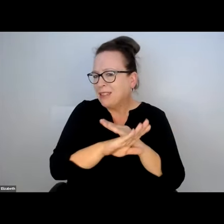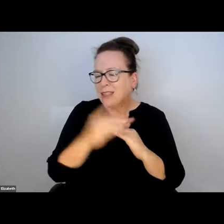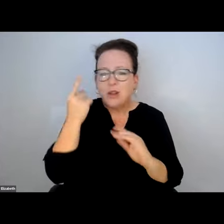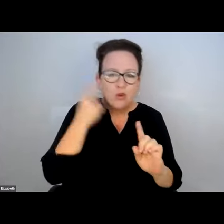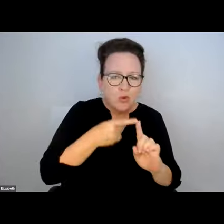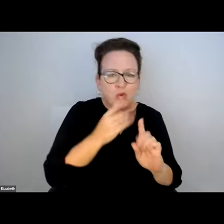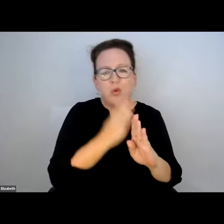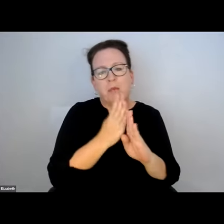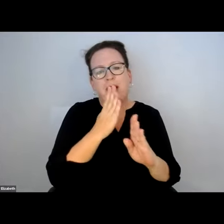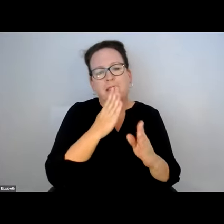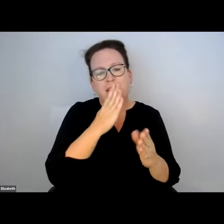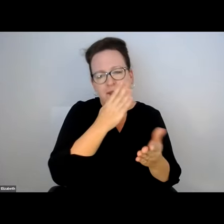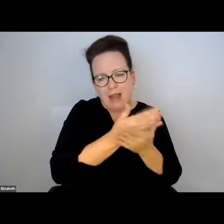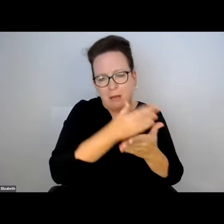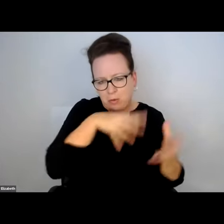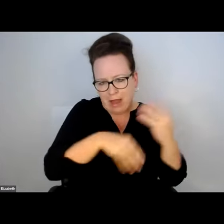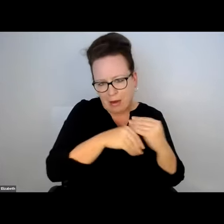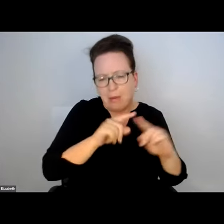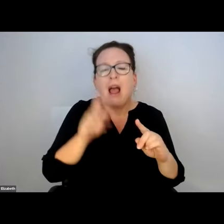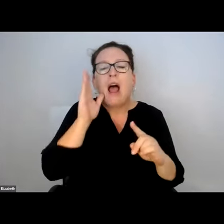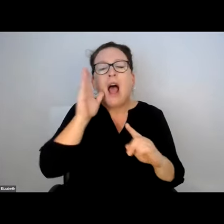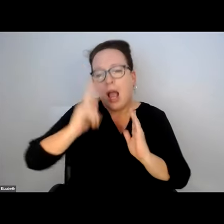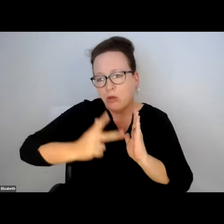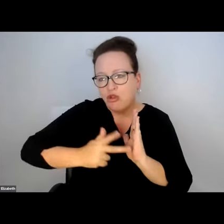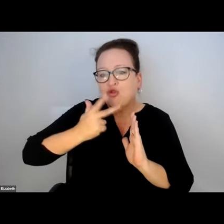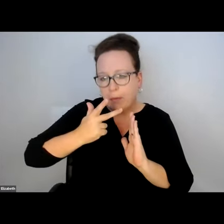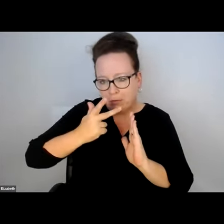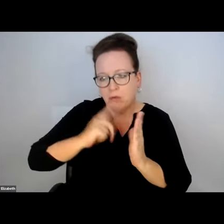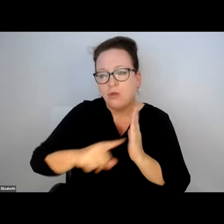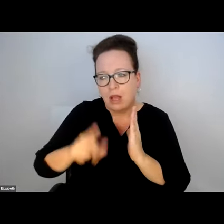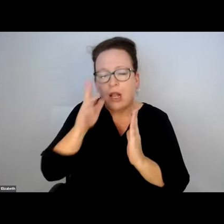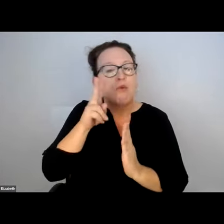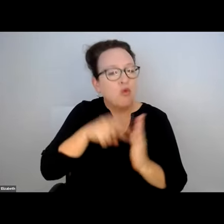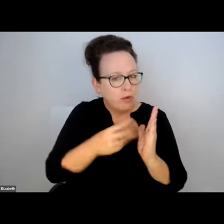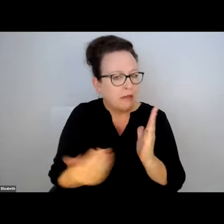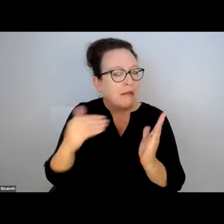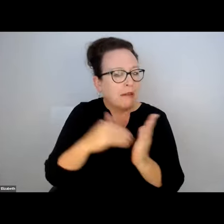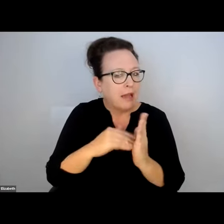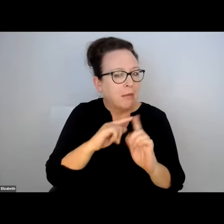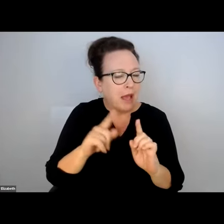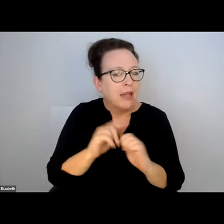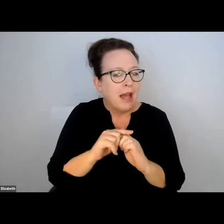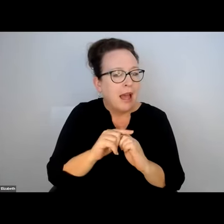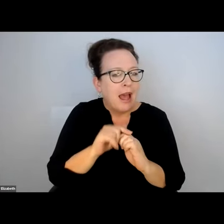I DON'T BELIEVE AT THE TIME IT WAS CREATED THAT ACCESS TO BUS STOPS WAS CONSIDERED, QUITE FRANKLY.